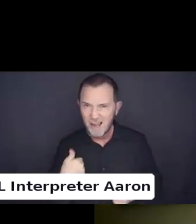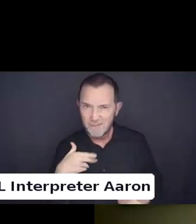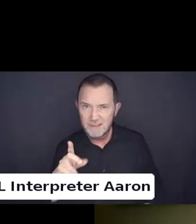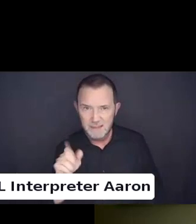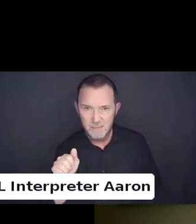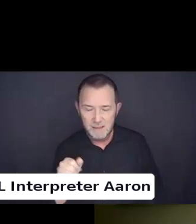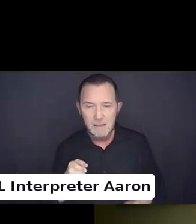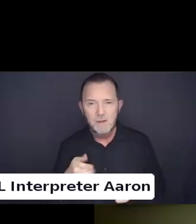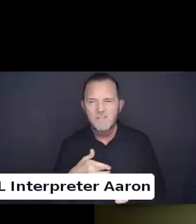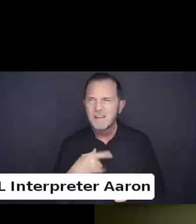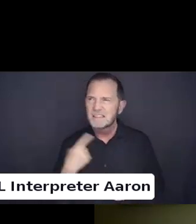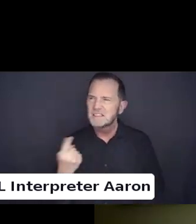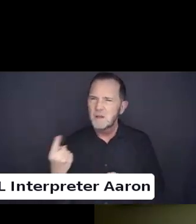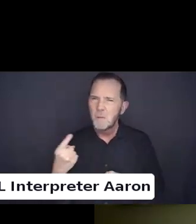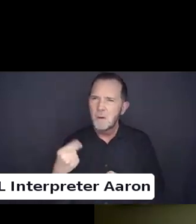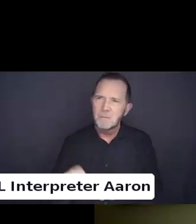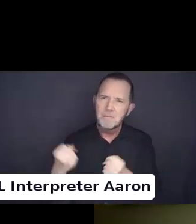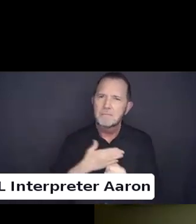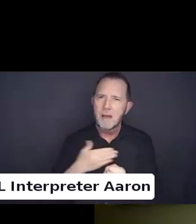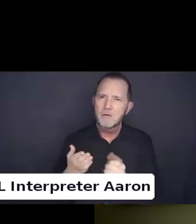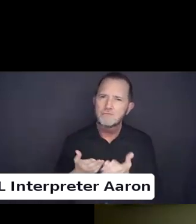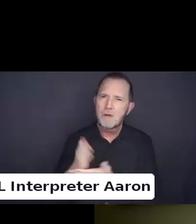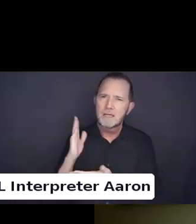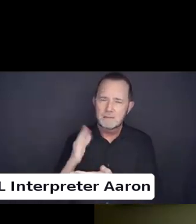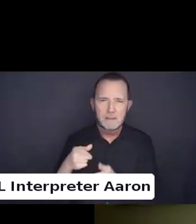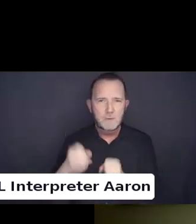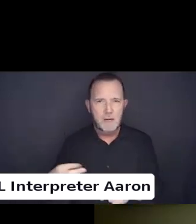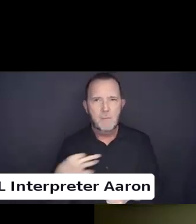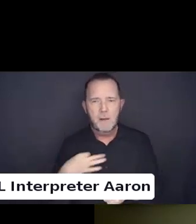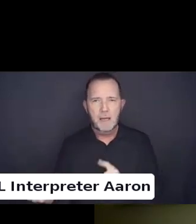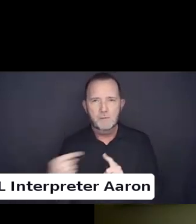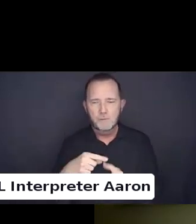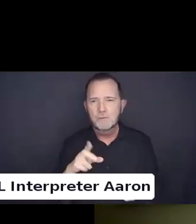may have been violated. You can apply online.